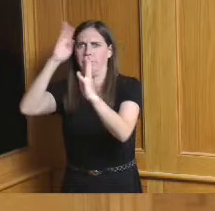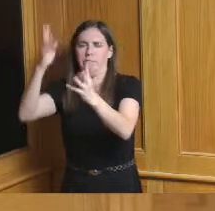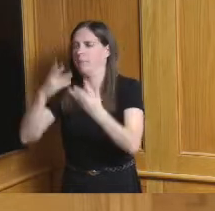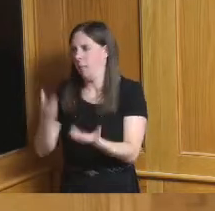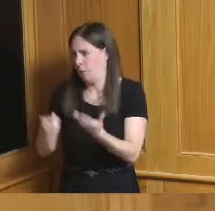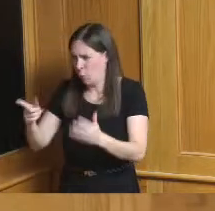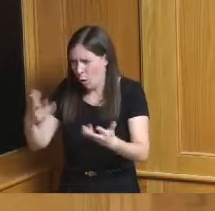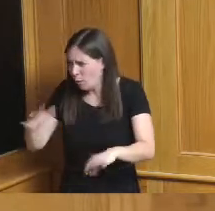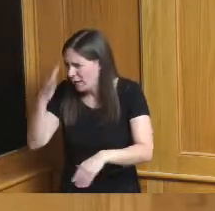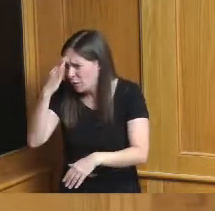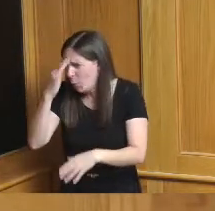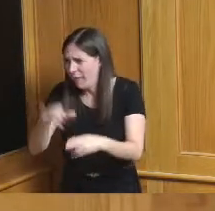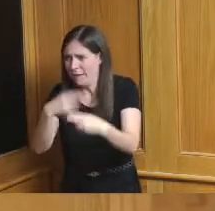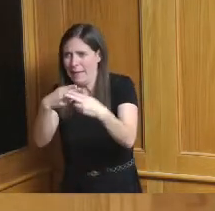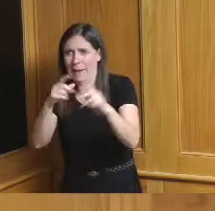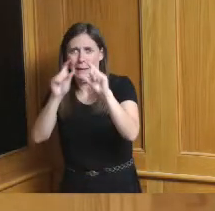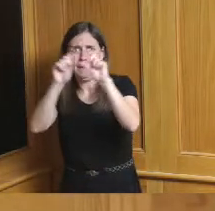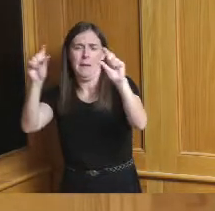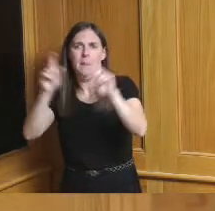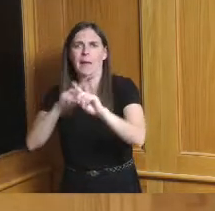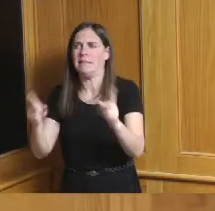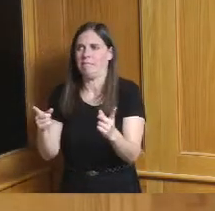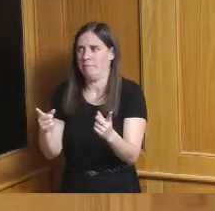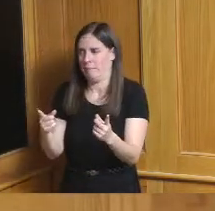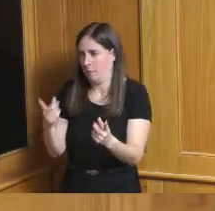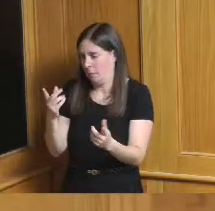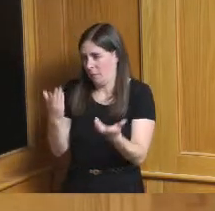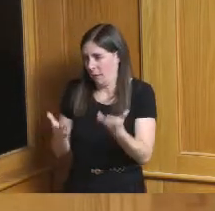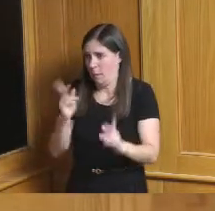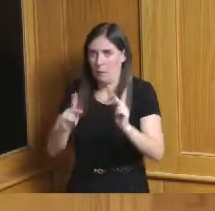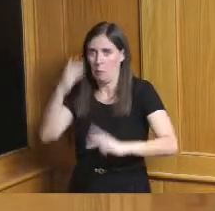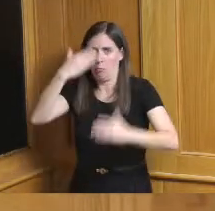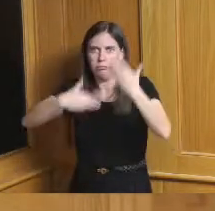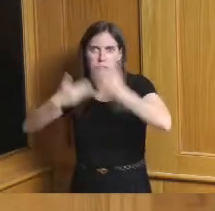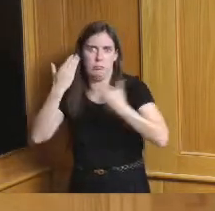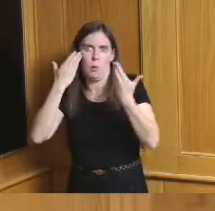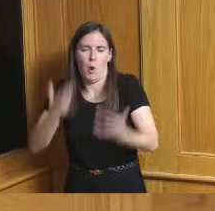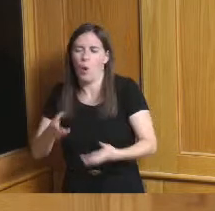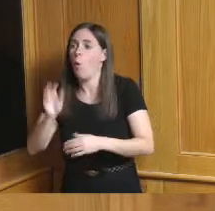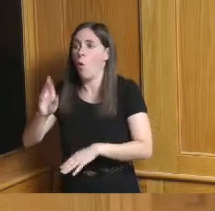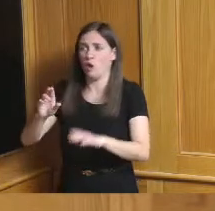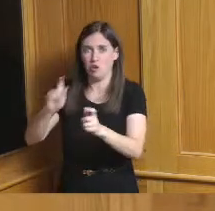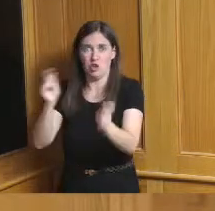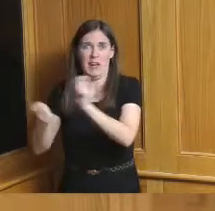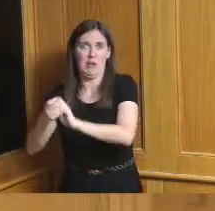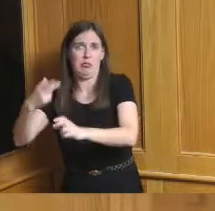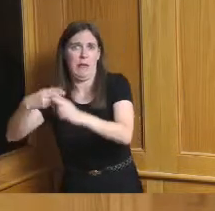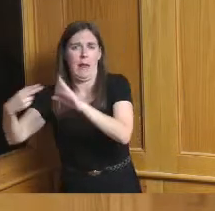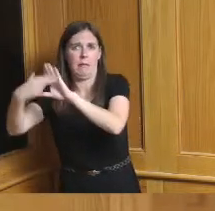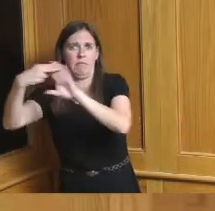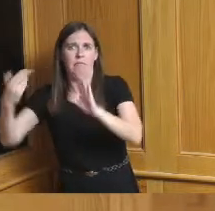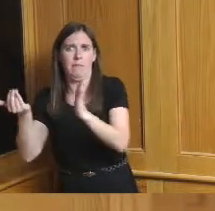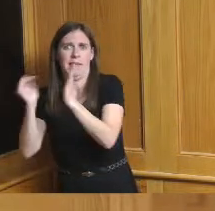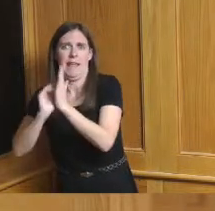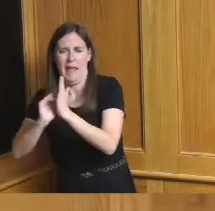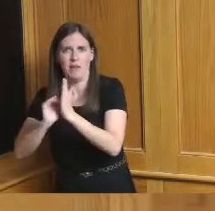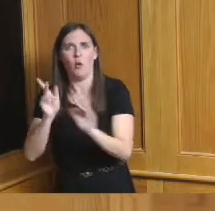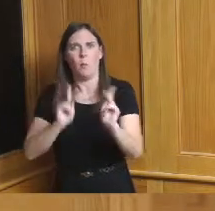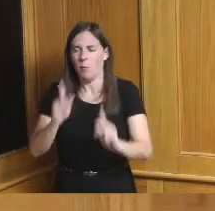got to do a better job of marketing or maybe we rebrand it all of those things with the dollars